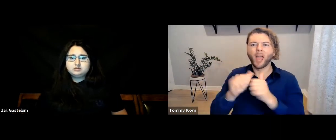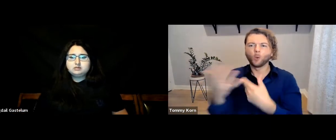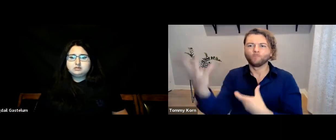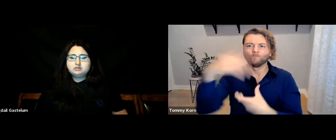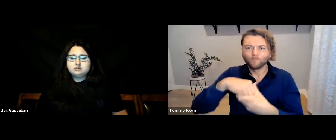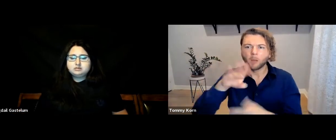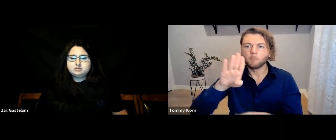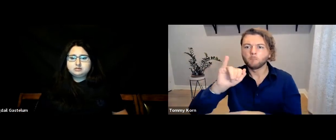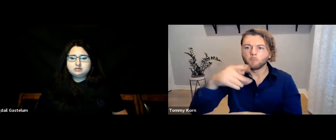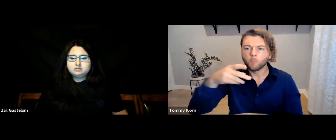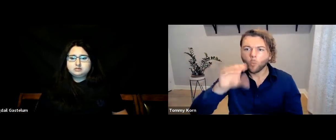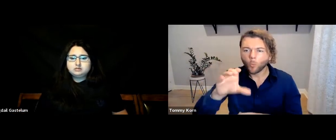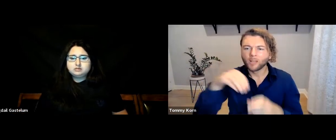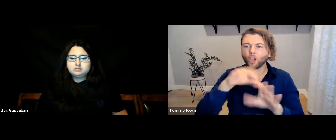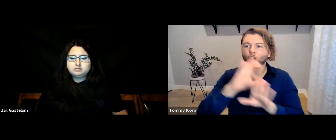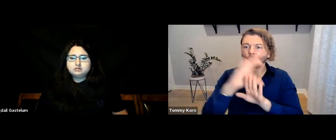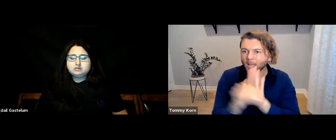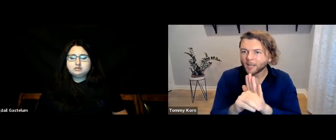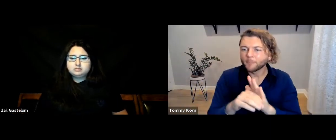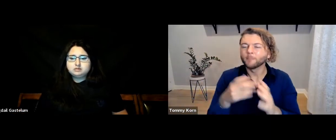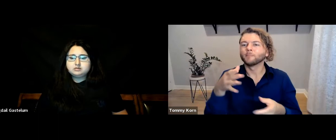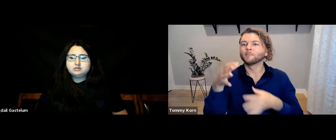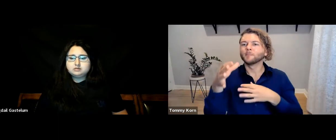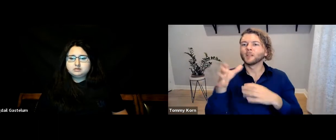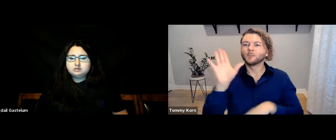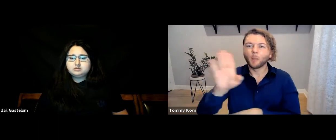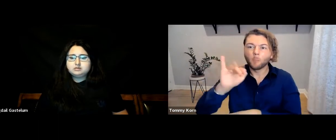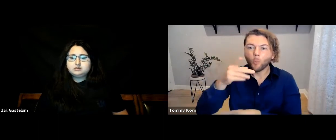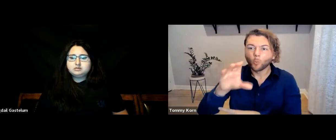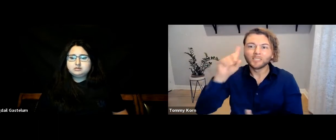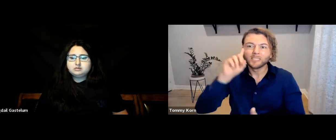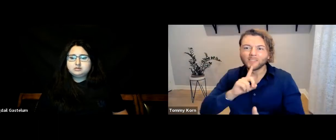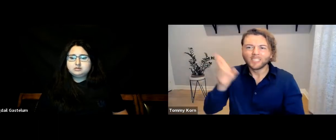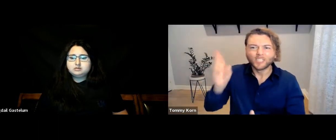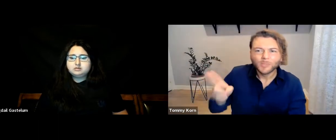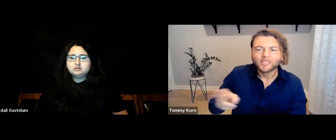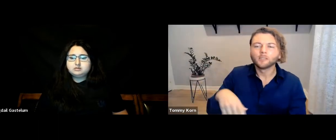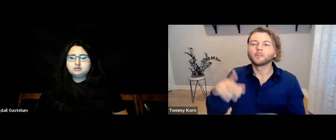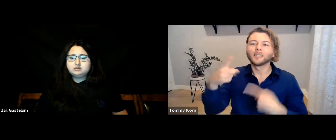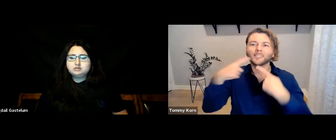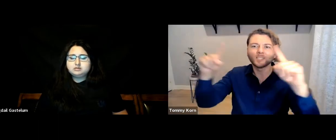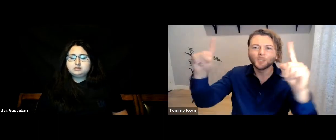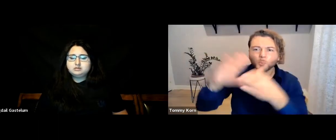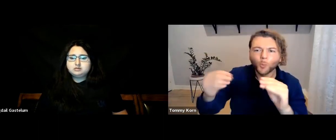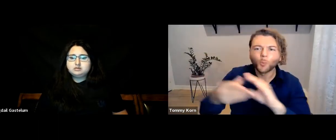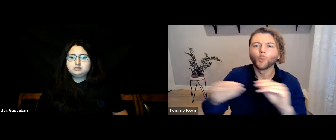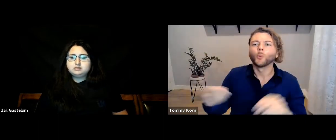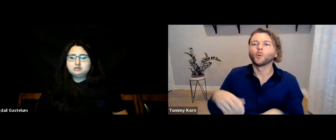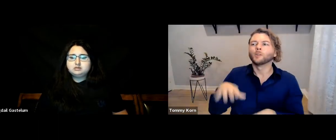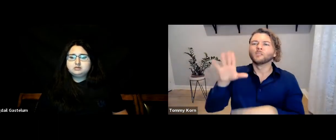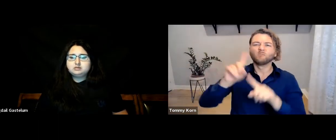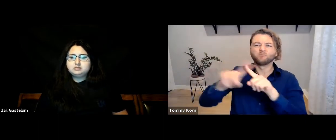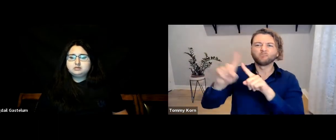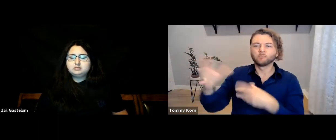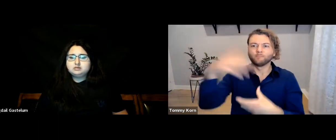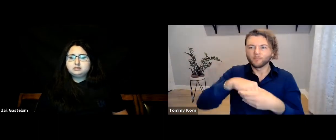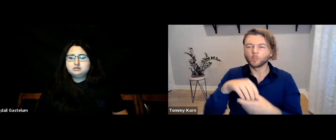know how to include BIPOC information in the curriculum, like BIPOC Deaf history, success stories, and various other topics.